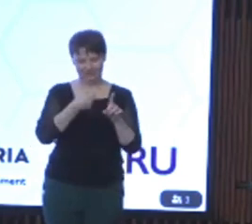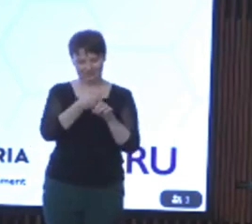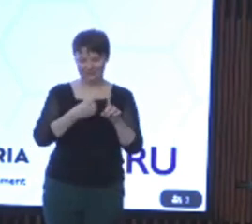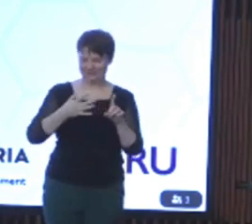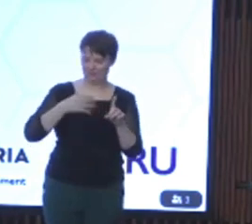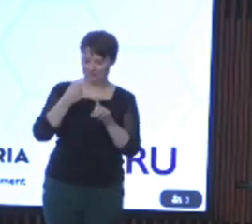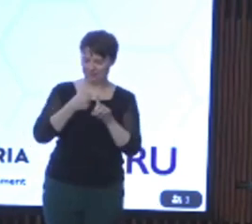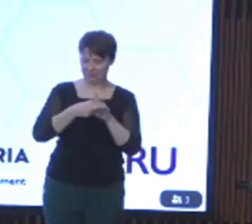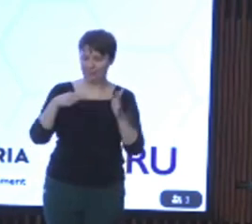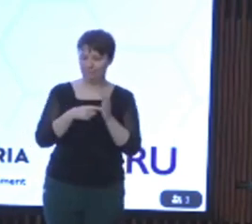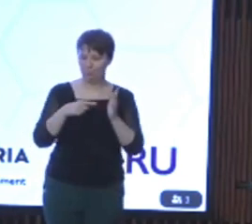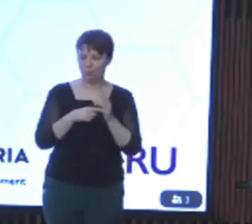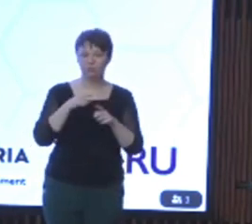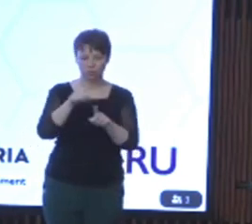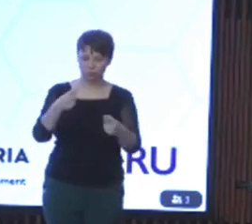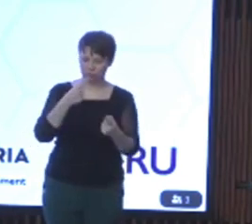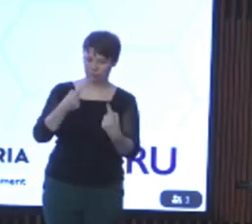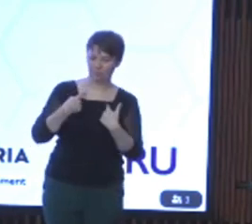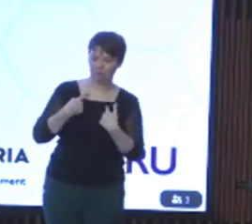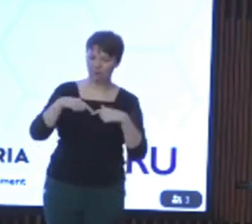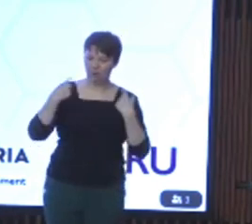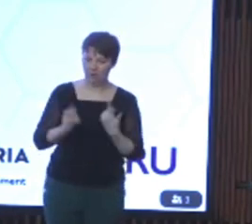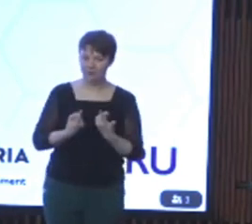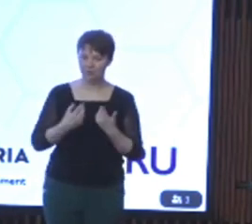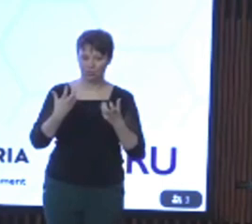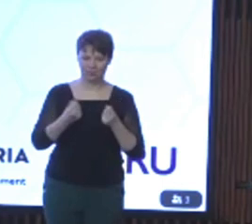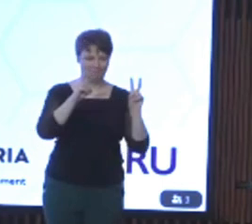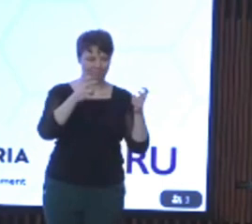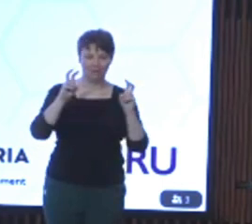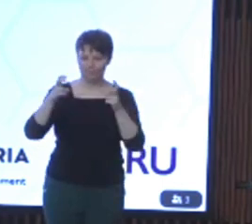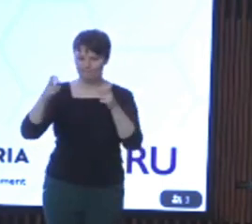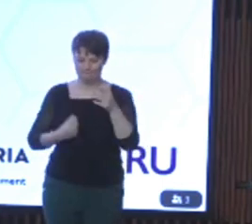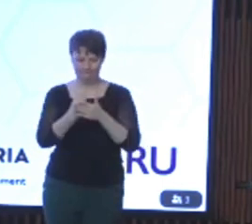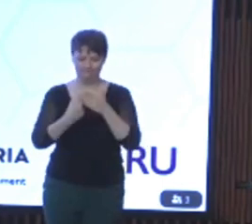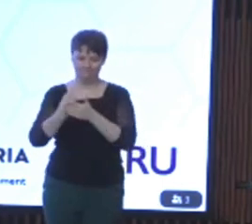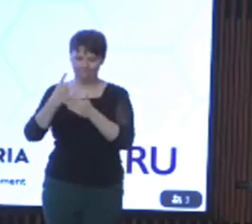you told us that there are some key themes cross-cutting systemic reforms that were important